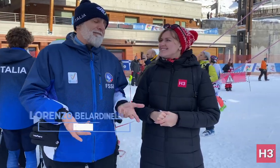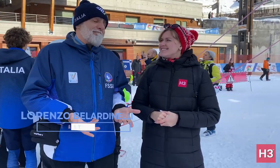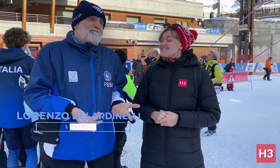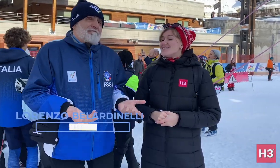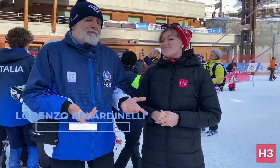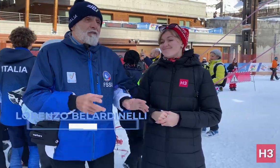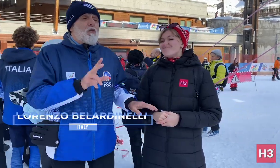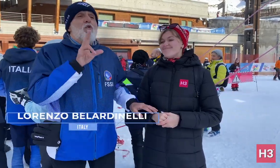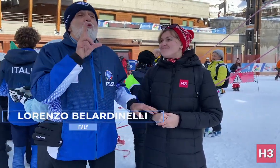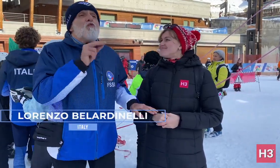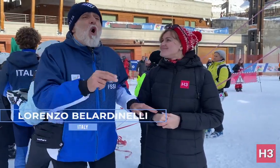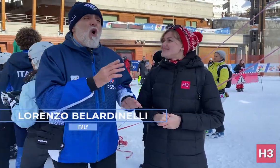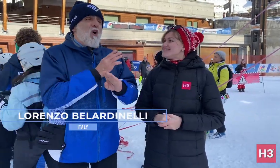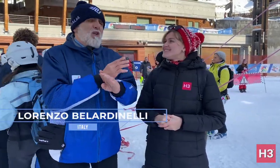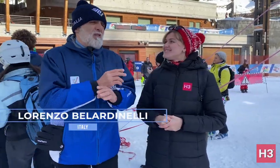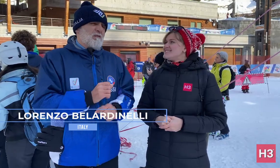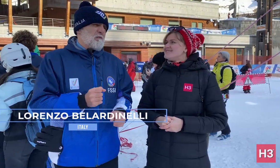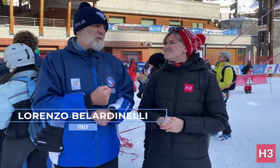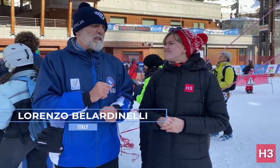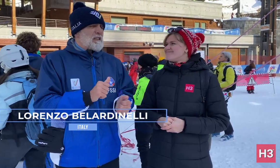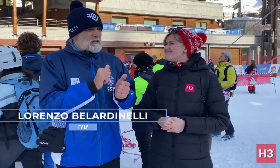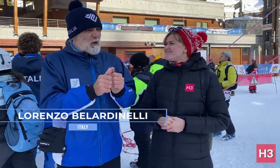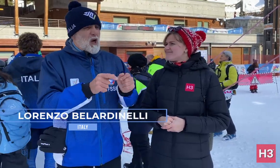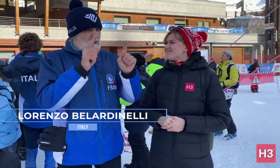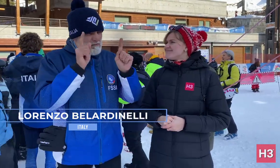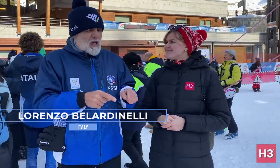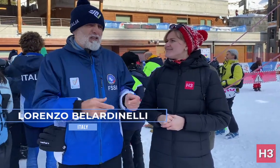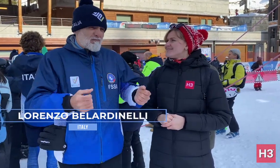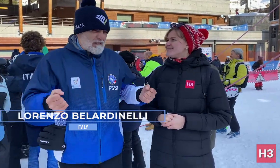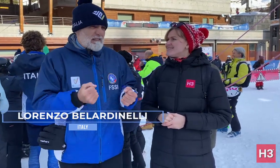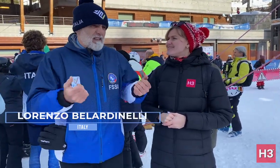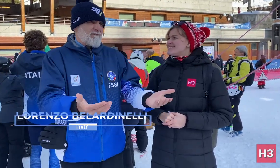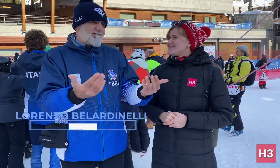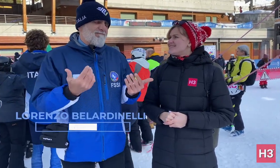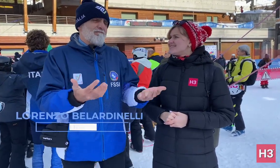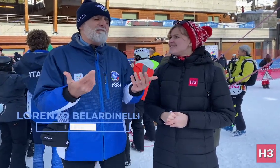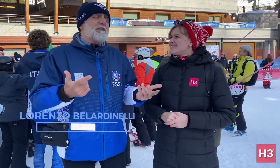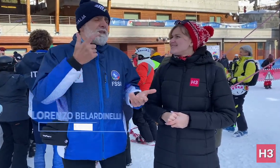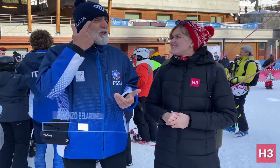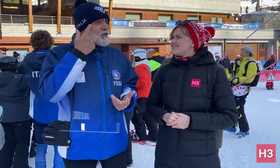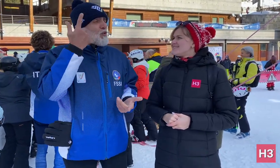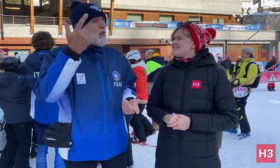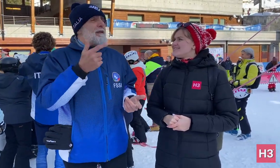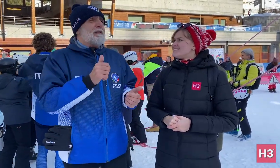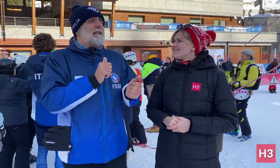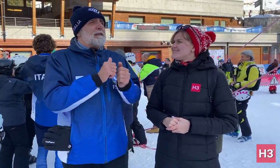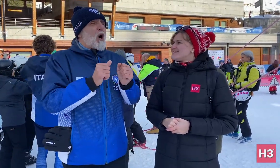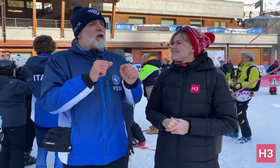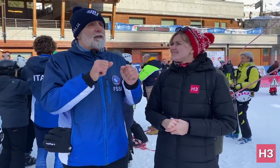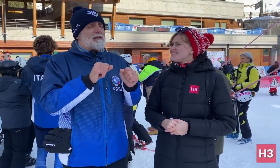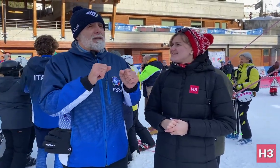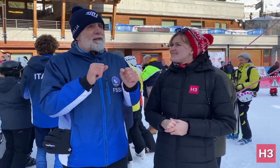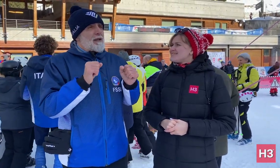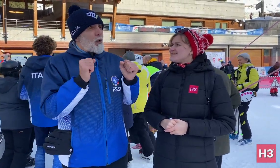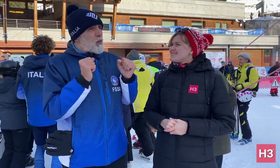[Lorenzo]: It's a decision we must accept. We cannot resist this decision. We need to increase the number of athletes participating. But yes, the idea of futsal